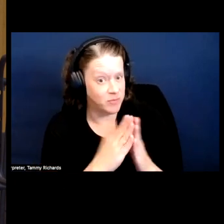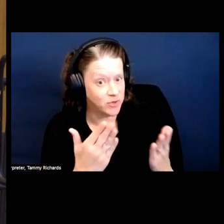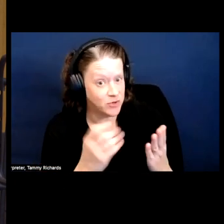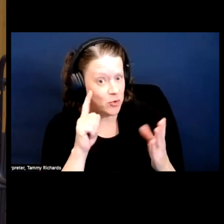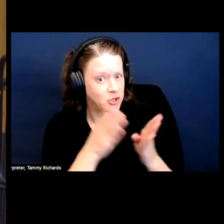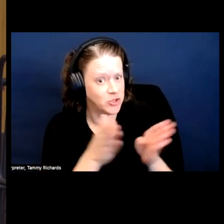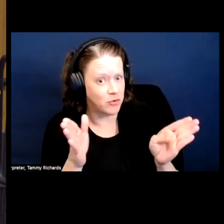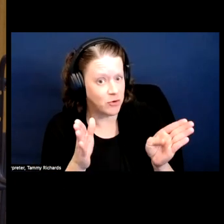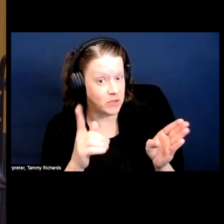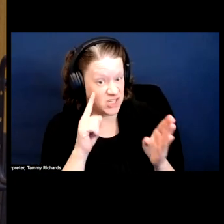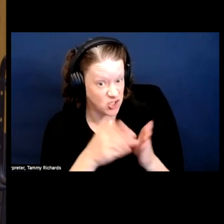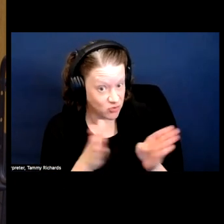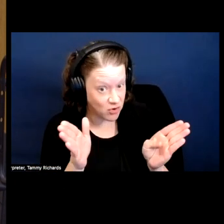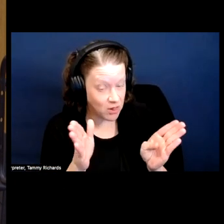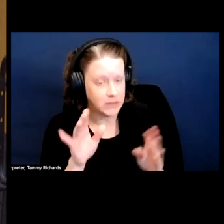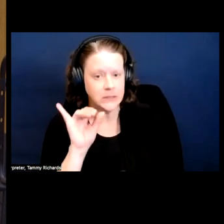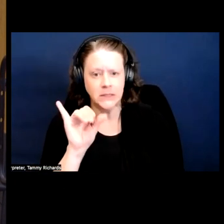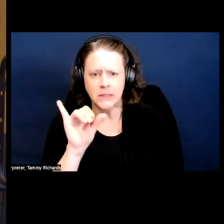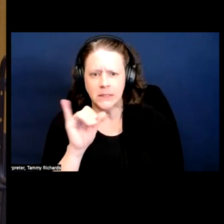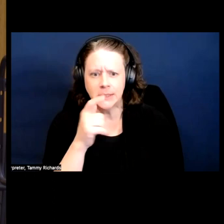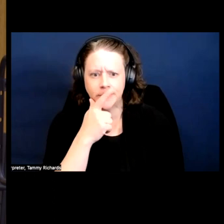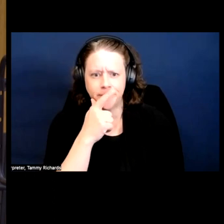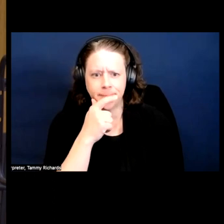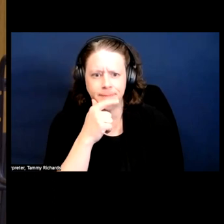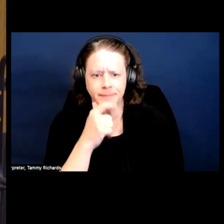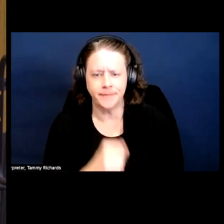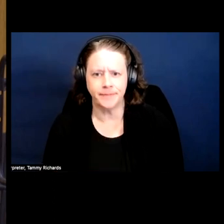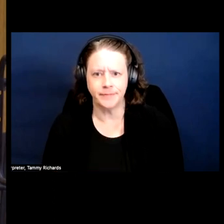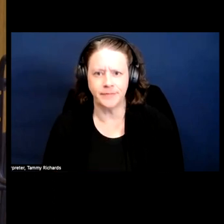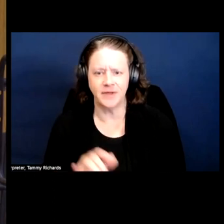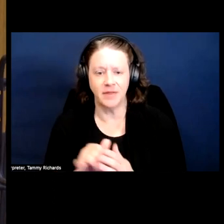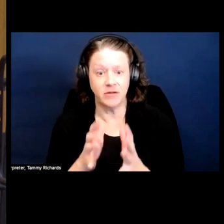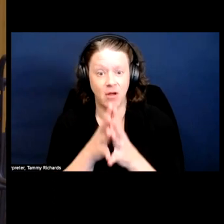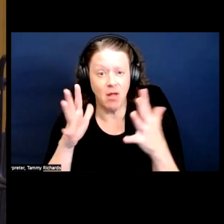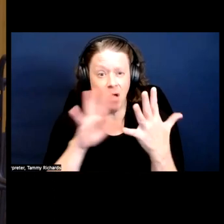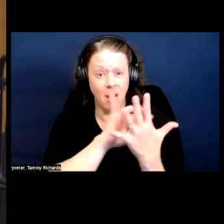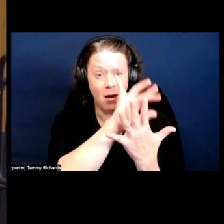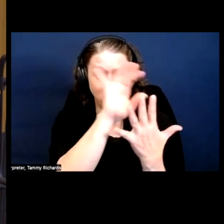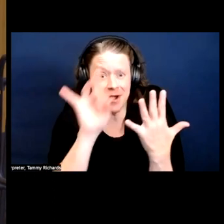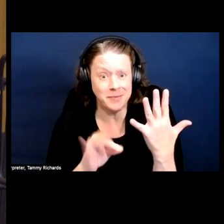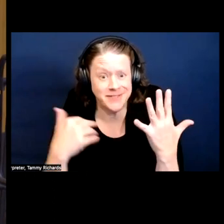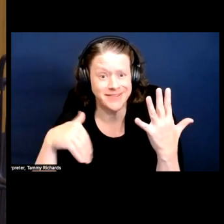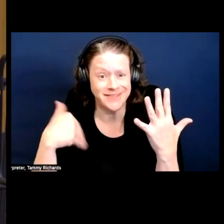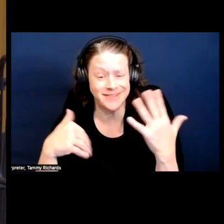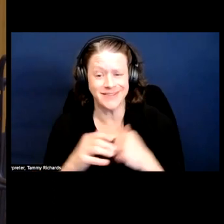In general. Hmm... that's a lot of options....